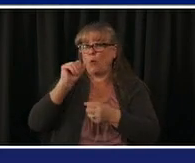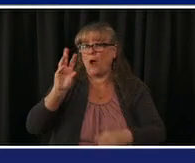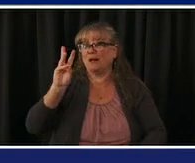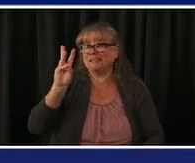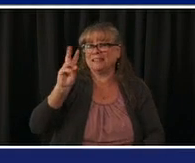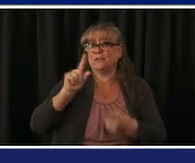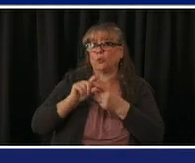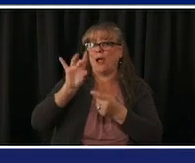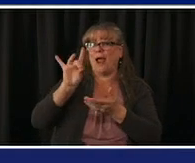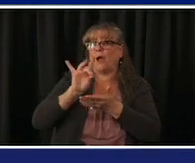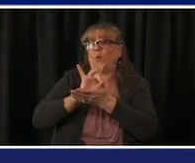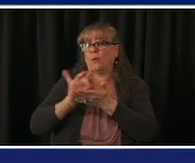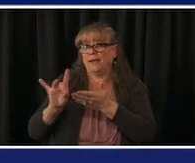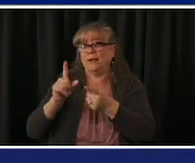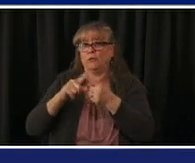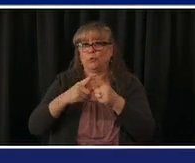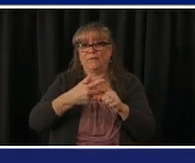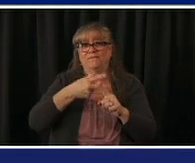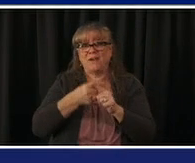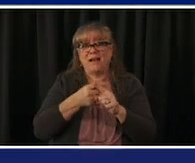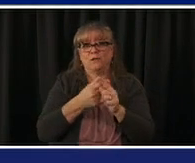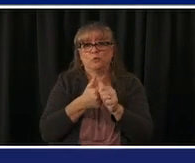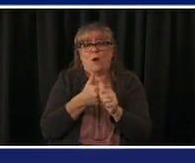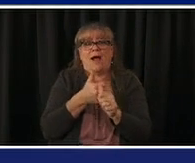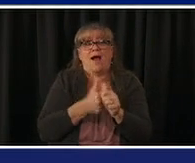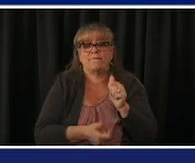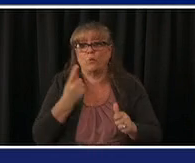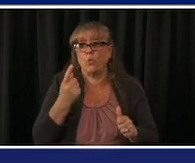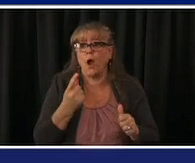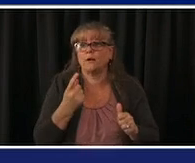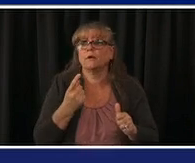an equal chance of getting life-saving vaccine we still want to prioritize people over 70.